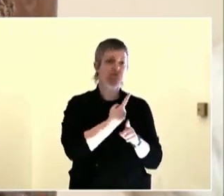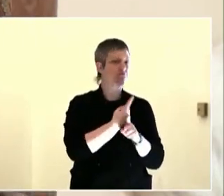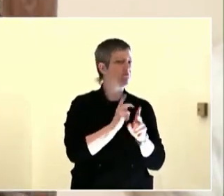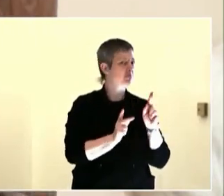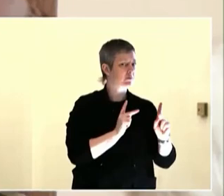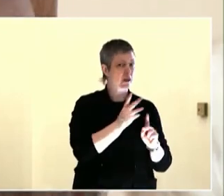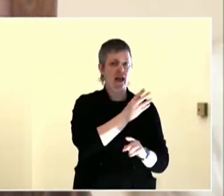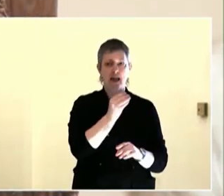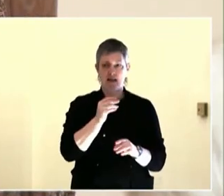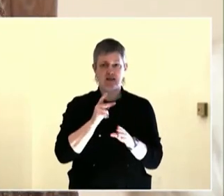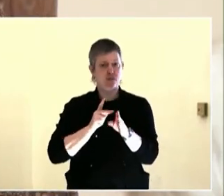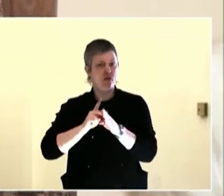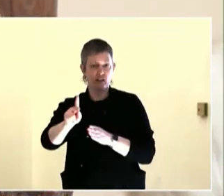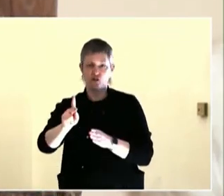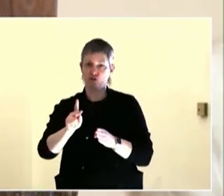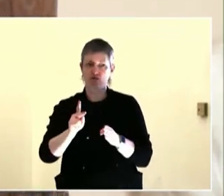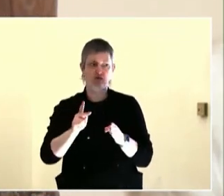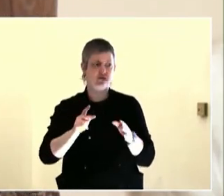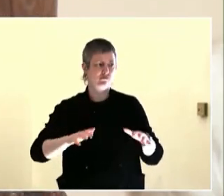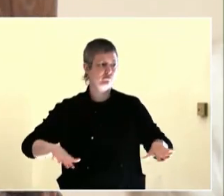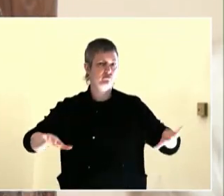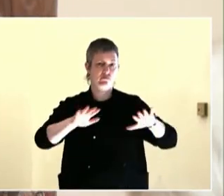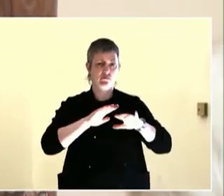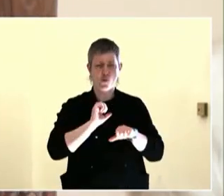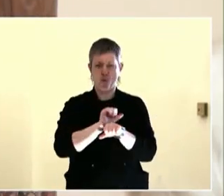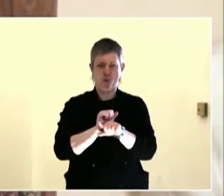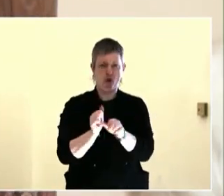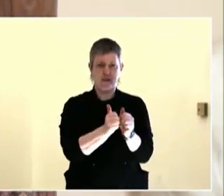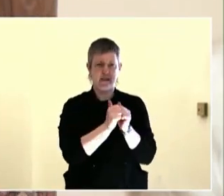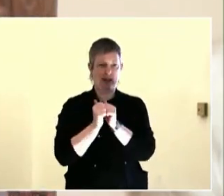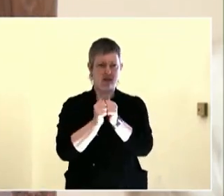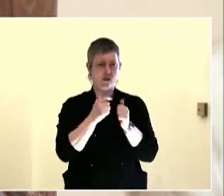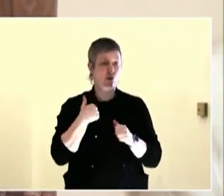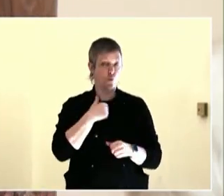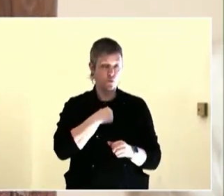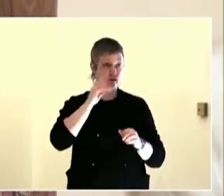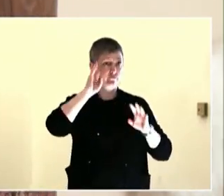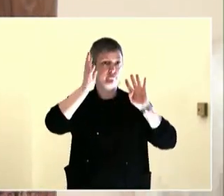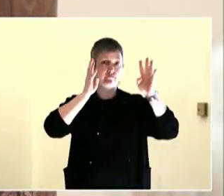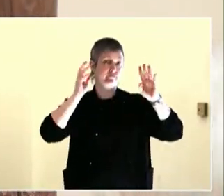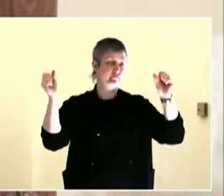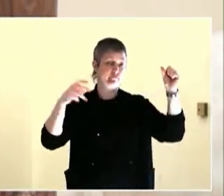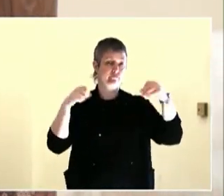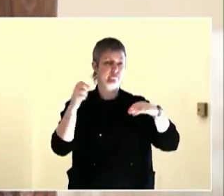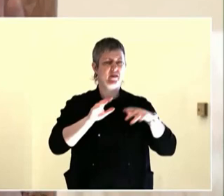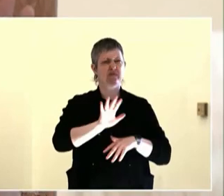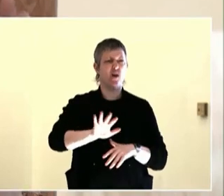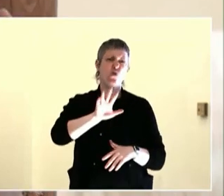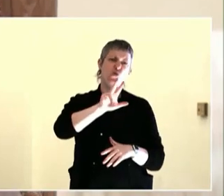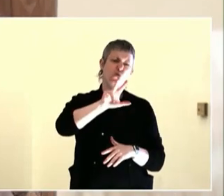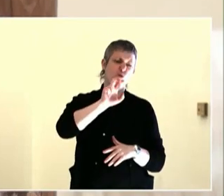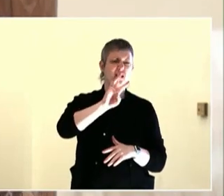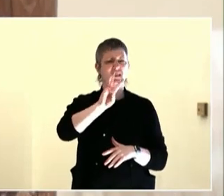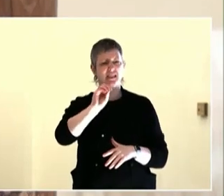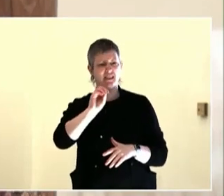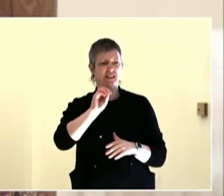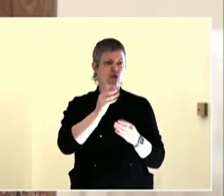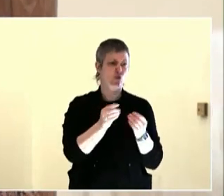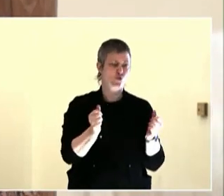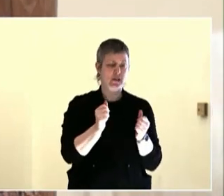for engagement. You may have a meeting and nobody comes. You might want to at that point